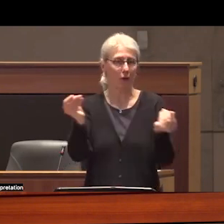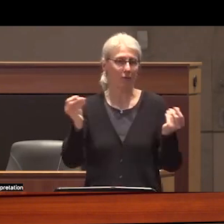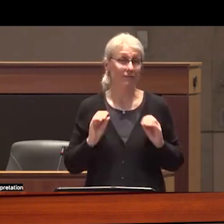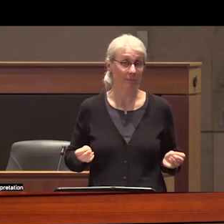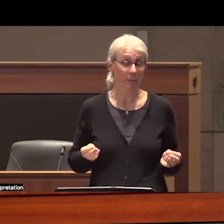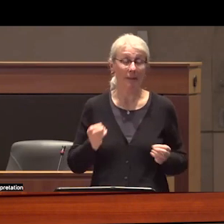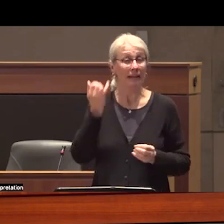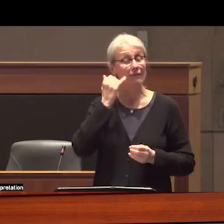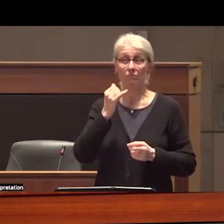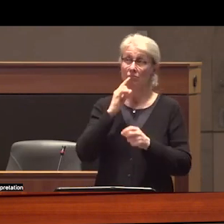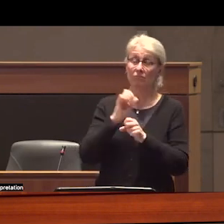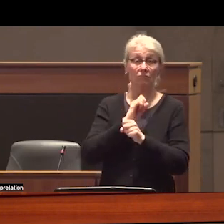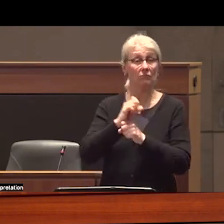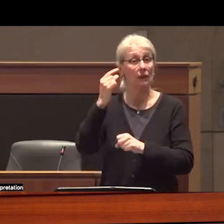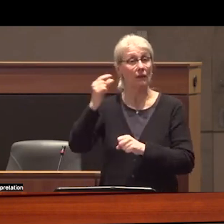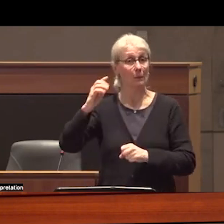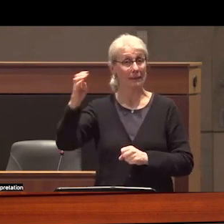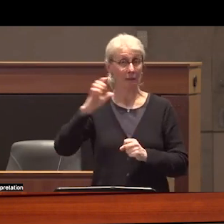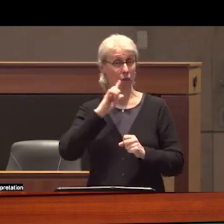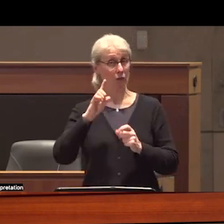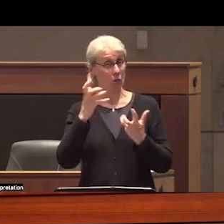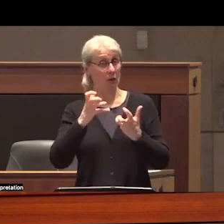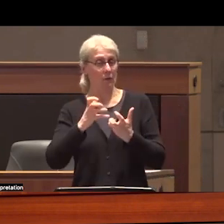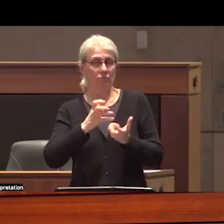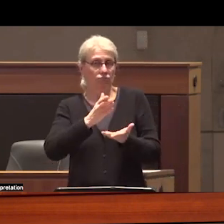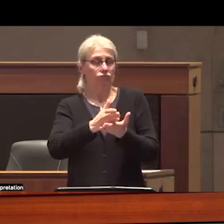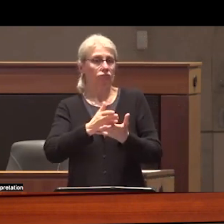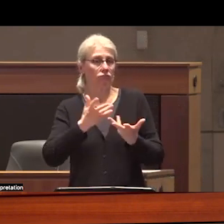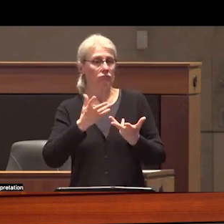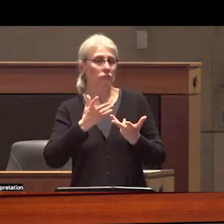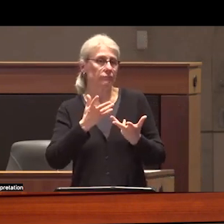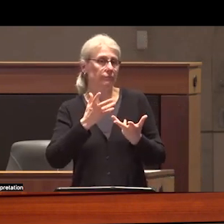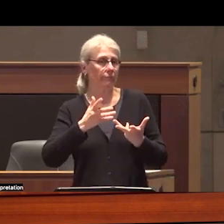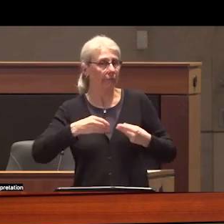the government were doing all it could to separate people from the unregulated drug Supply narratives